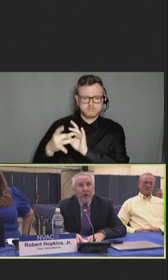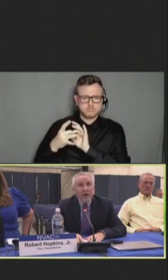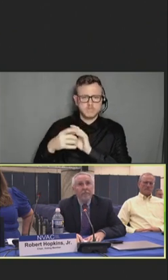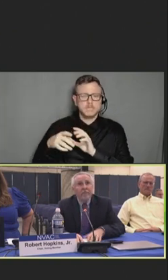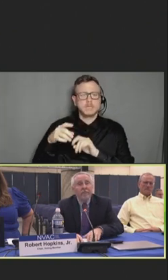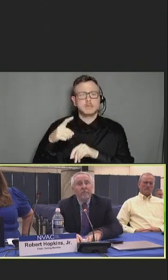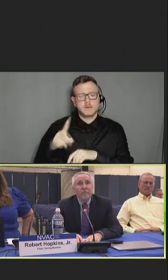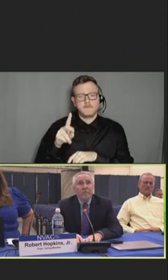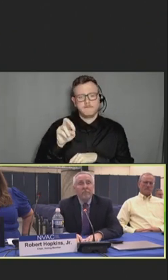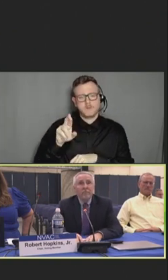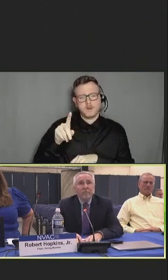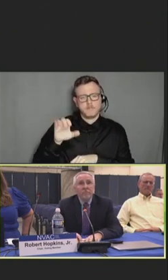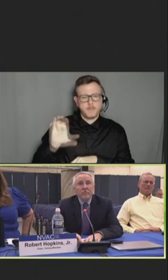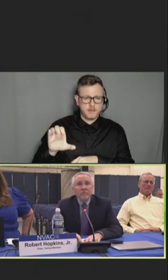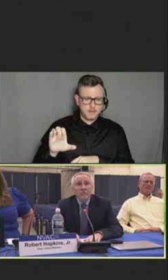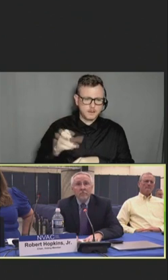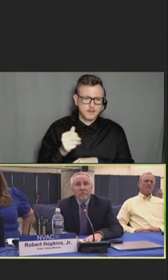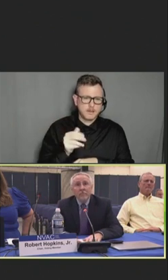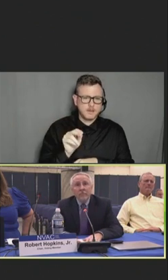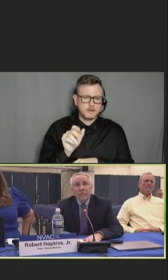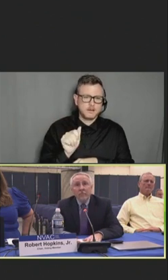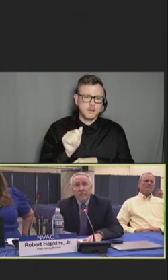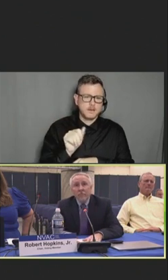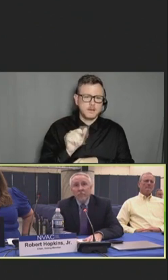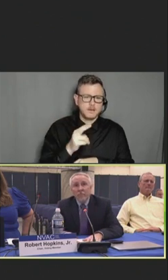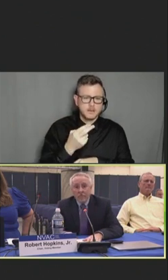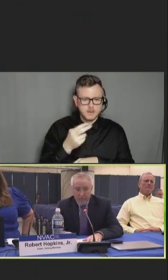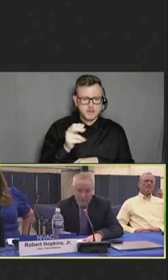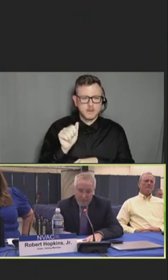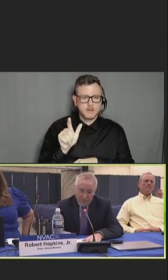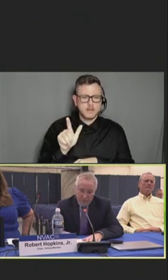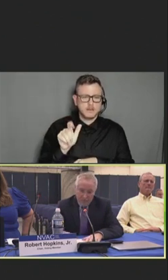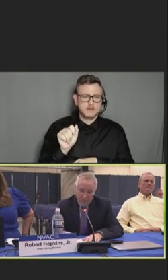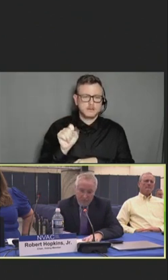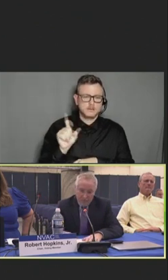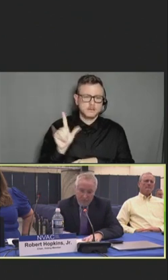Hana El Sahly: Hello, can you hear me?